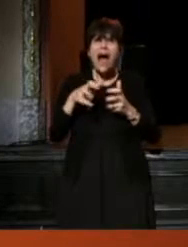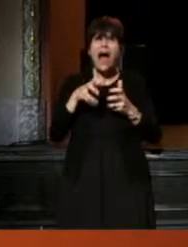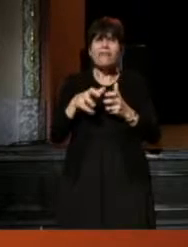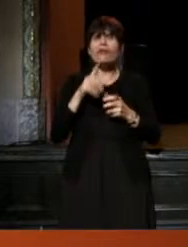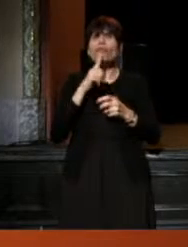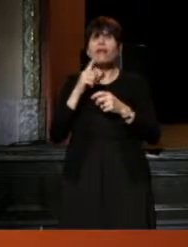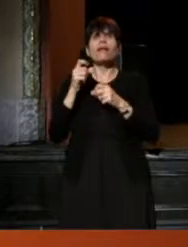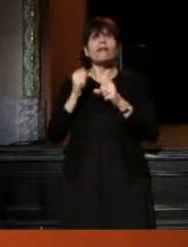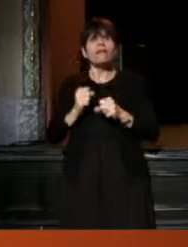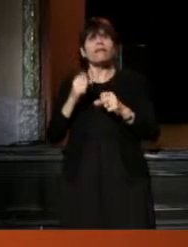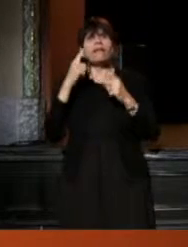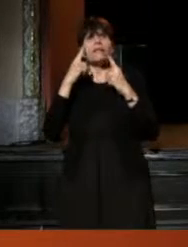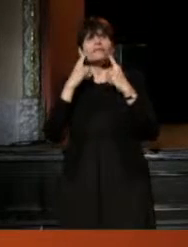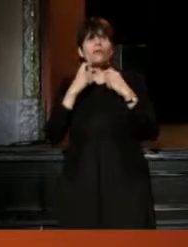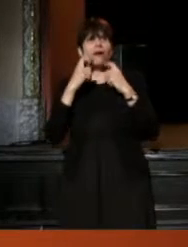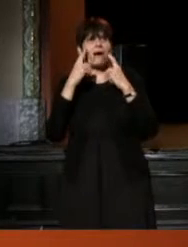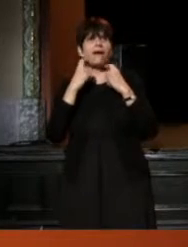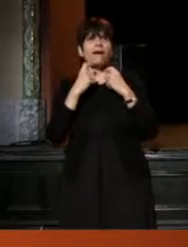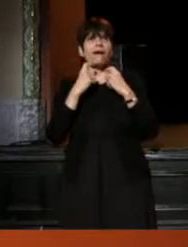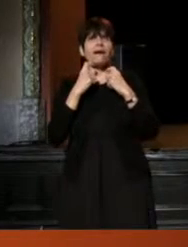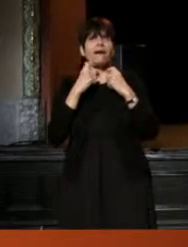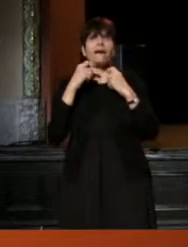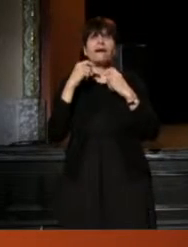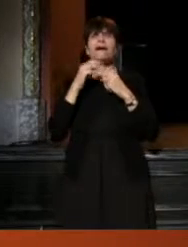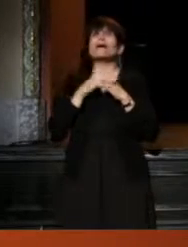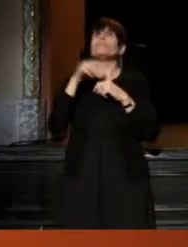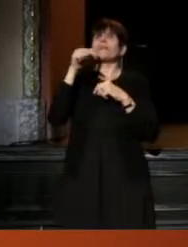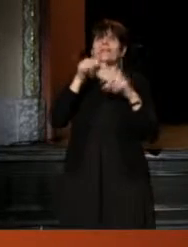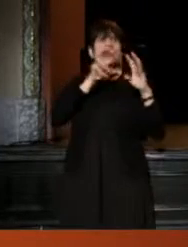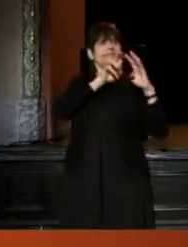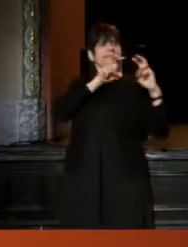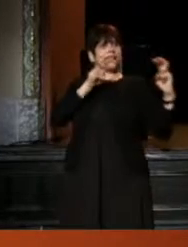But this session that we have here today,